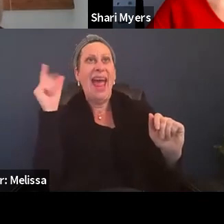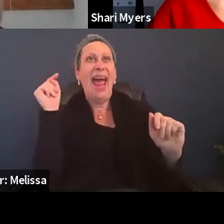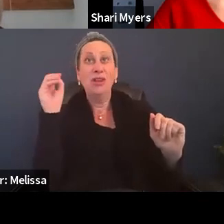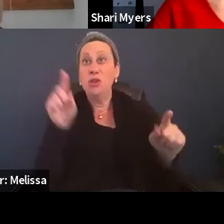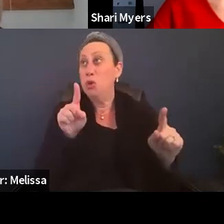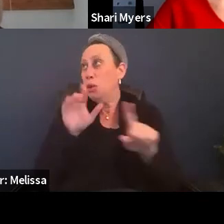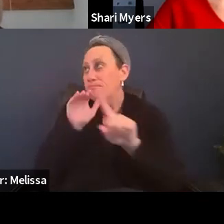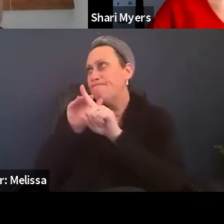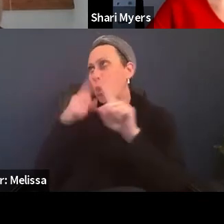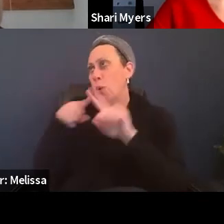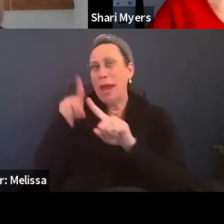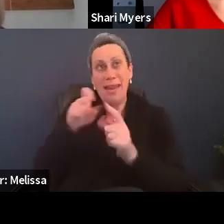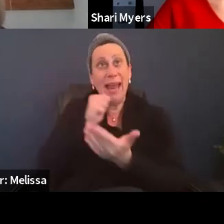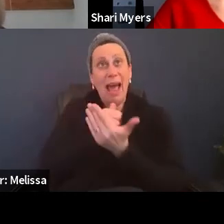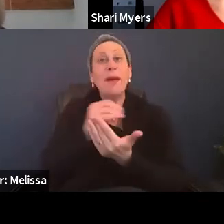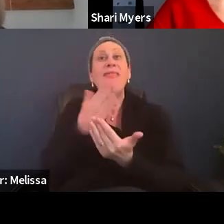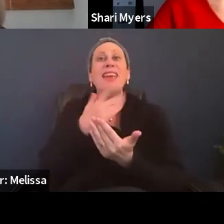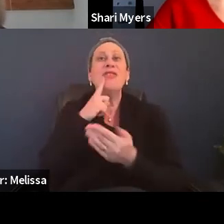So thank you and thank you for doing this with me as well.